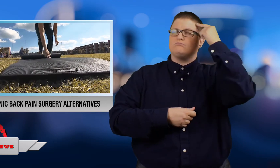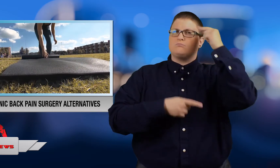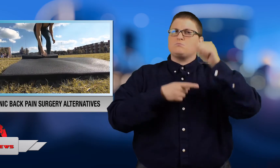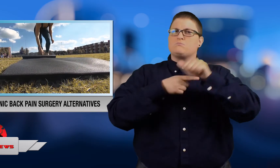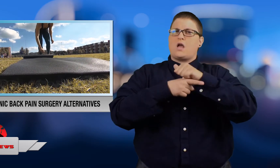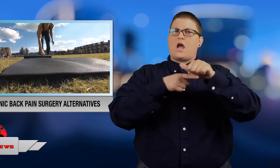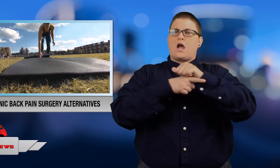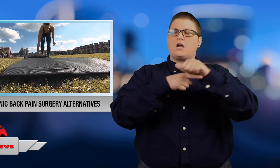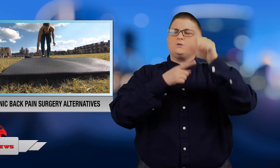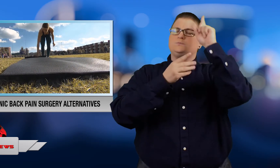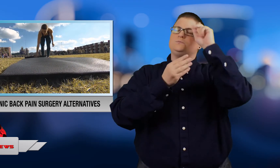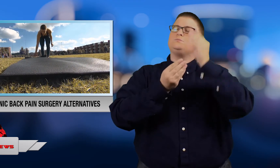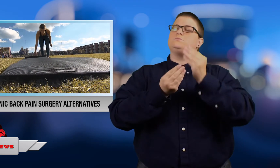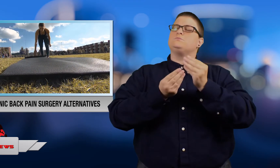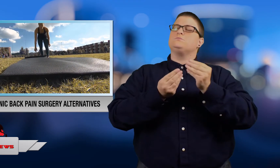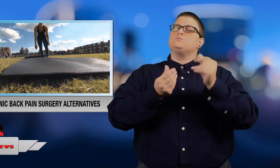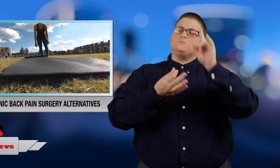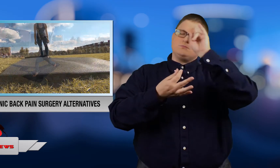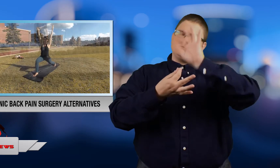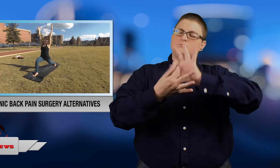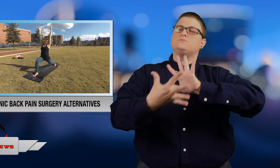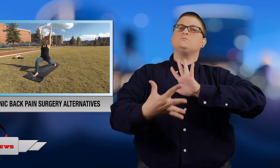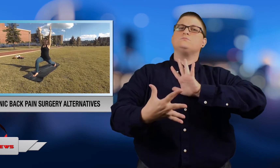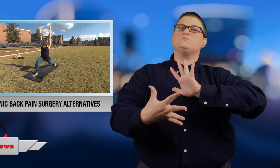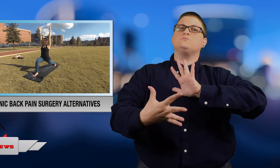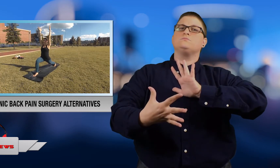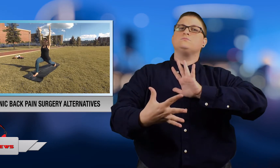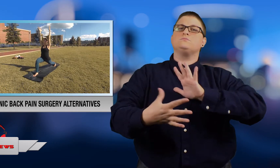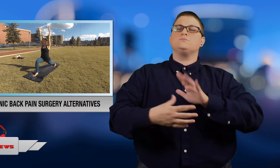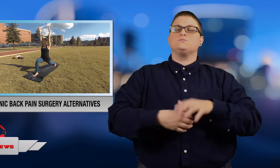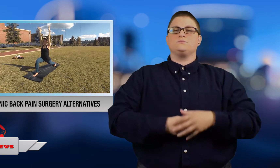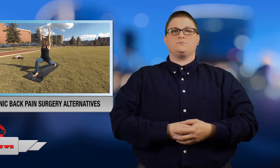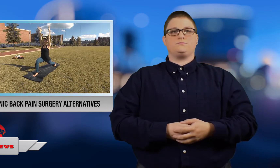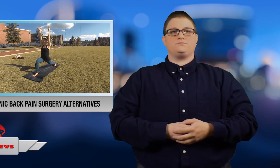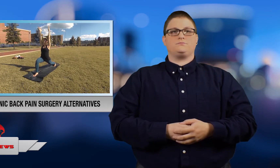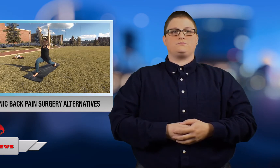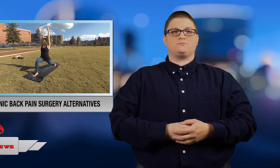on the physical discomfort. Changes in your